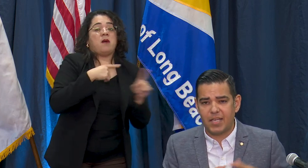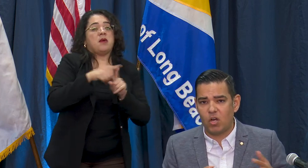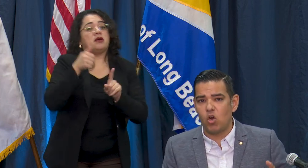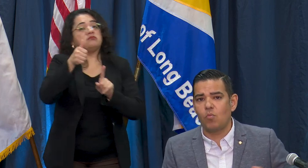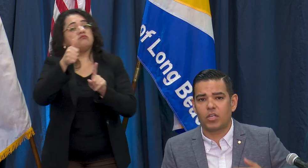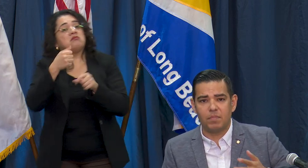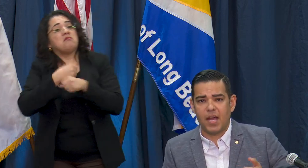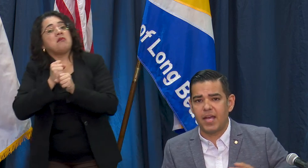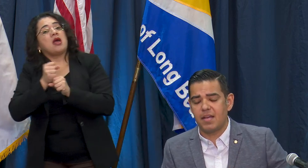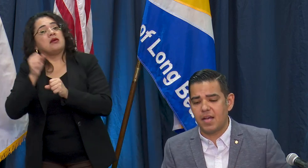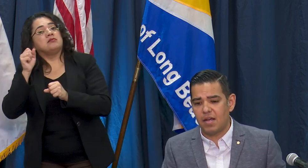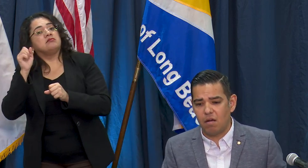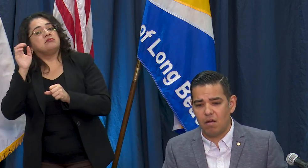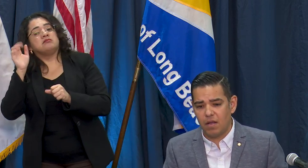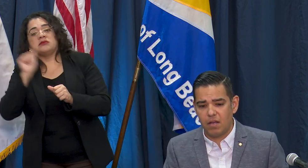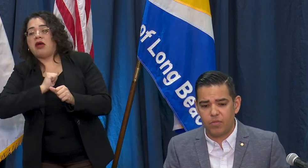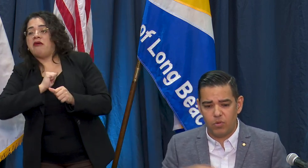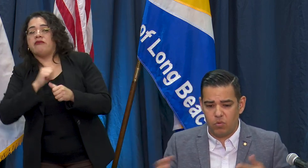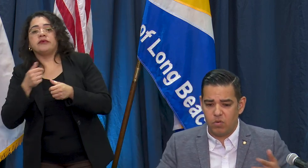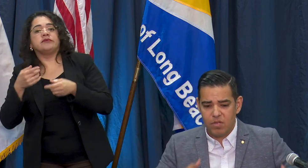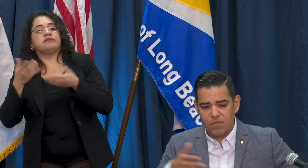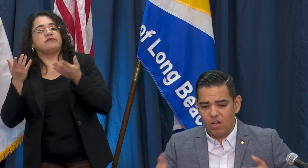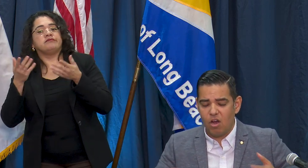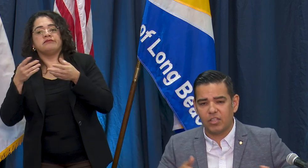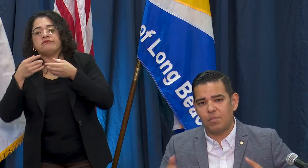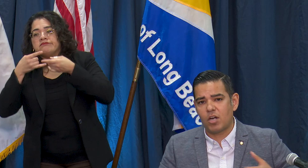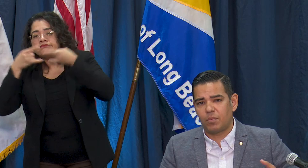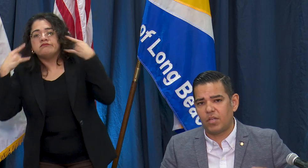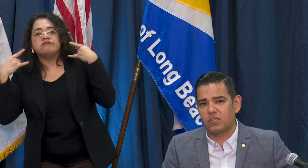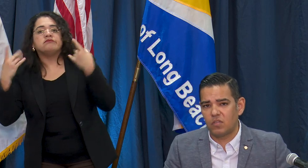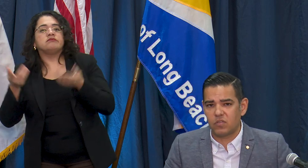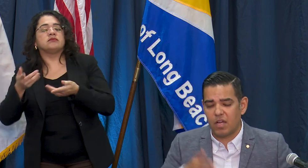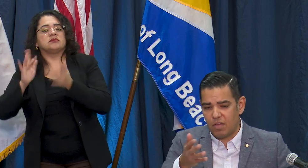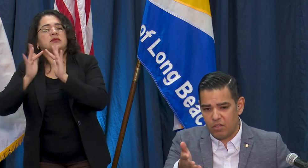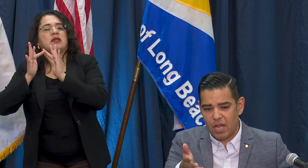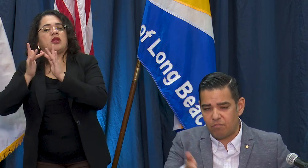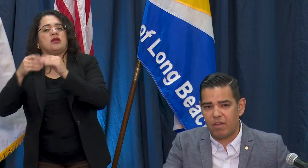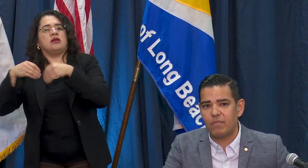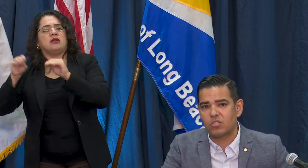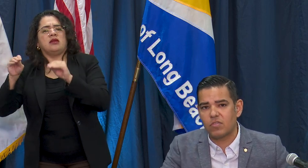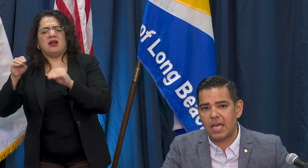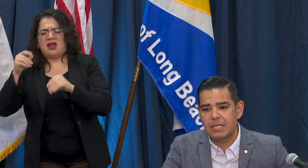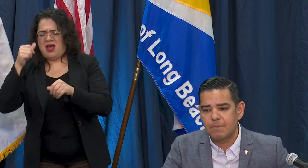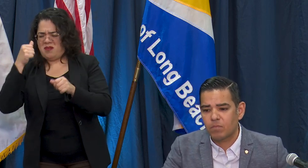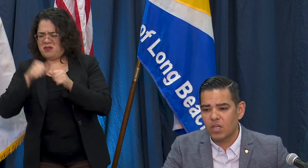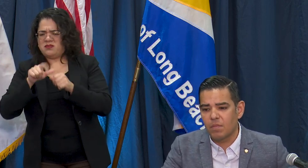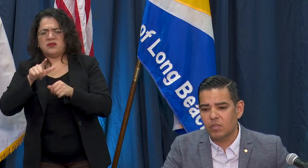make at home or can buy through online marketplaces and I mentioned that the